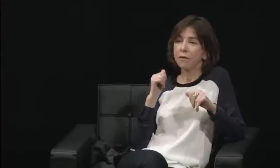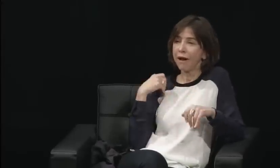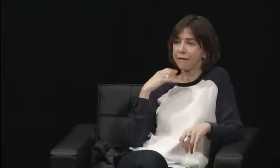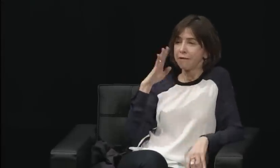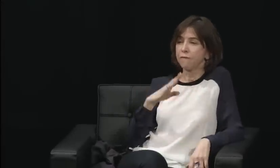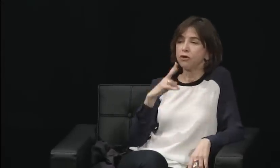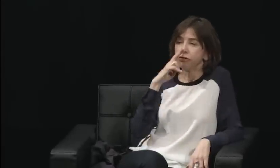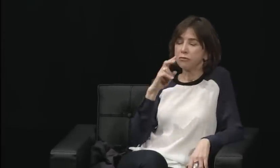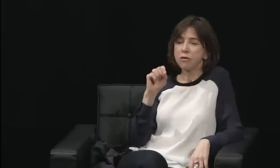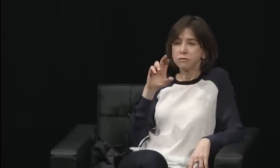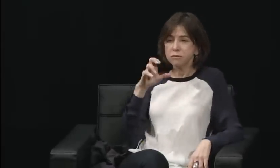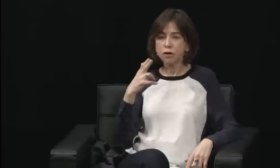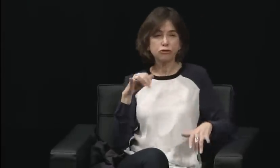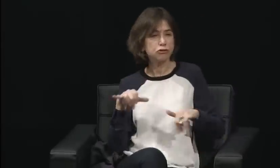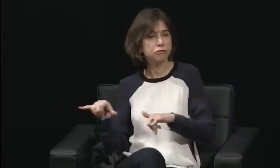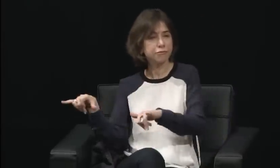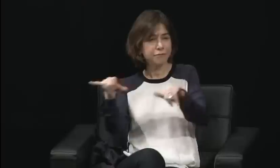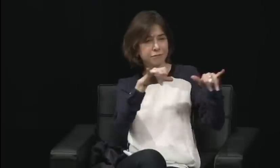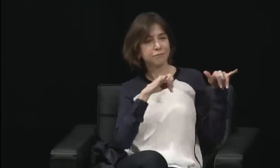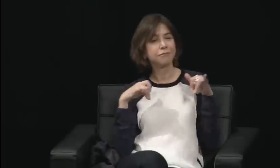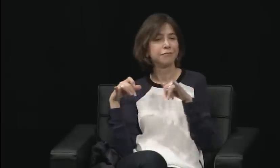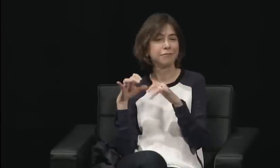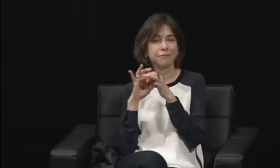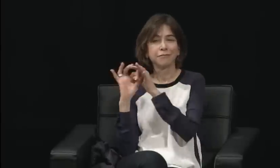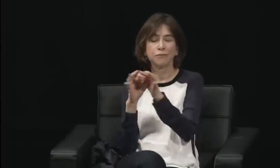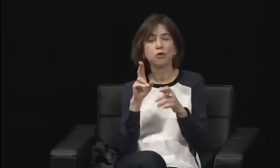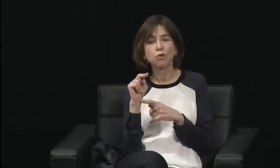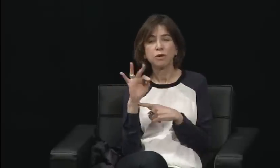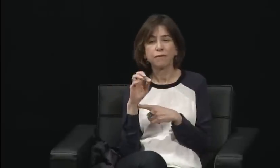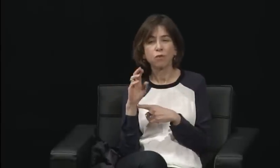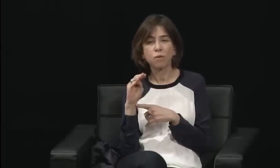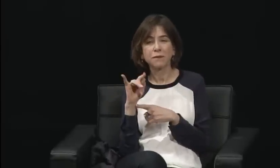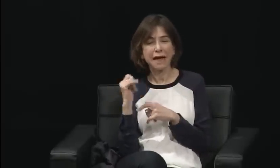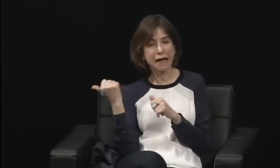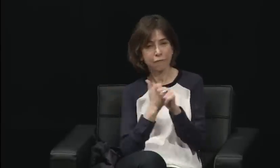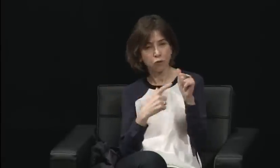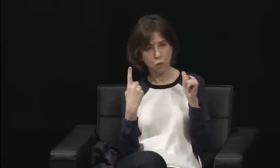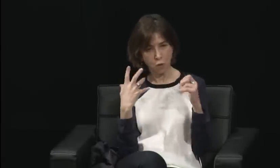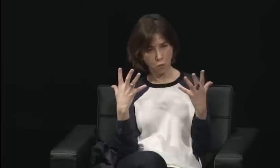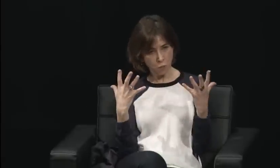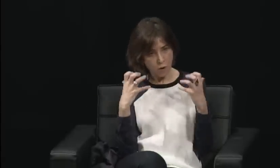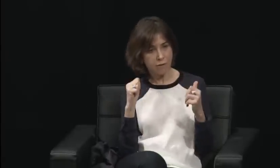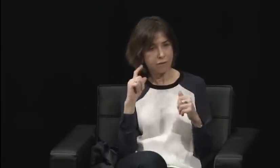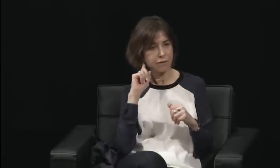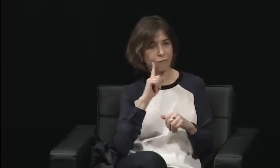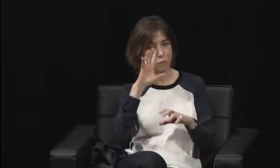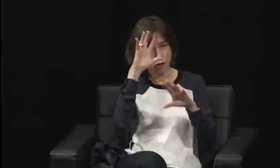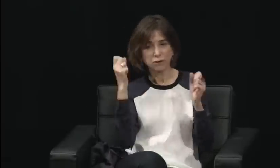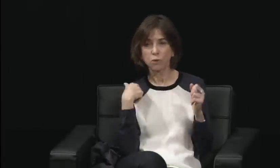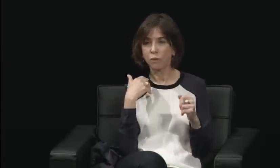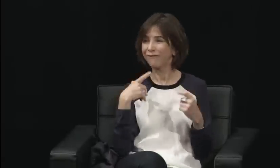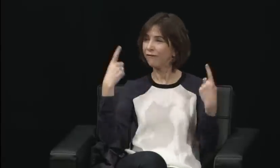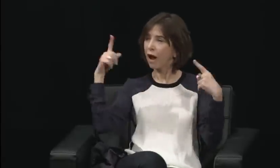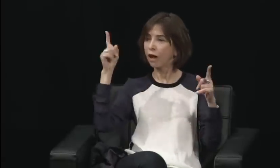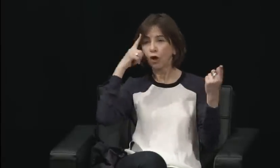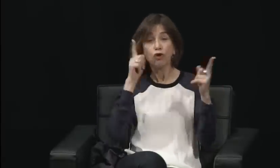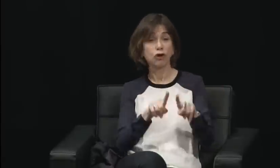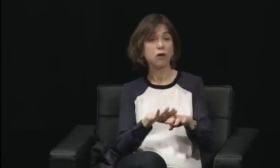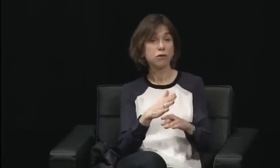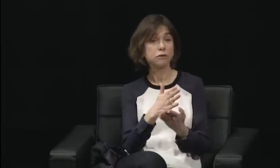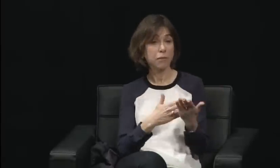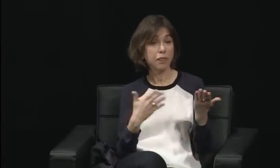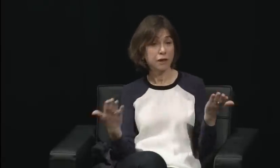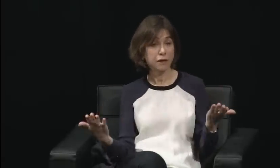Was it Koppel or -- they really were having it out.